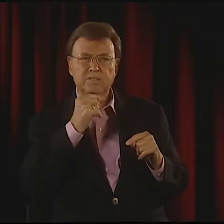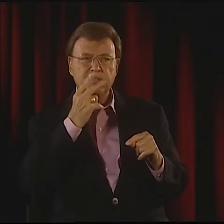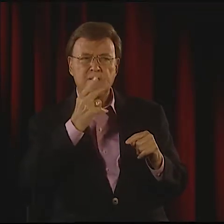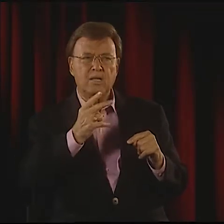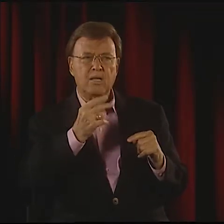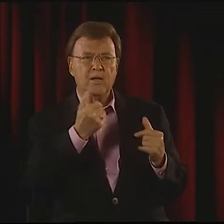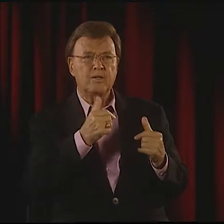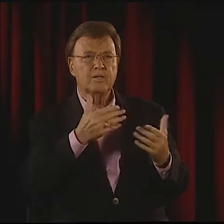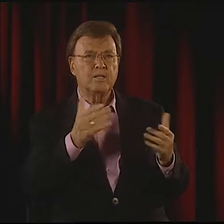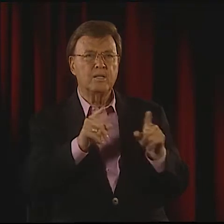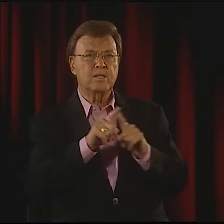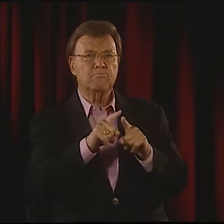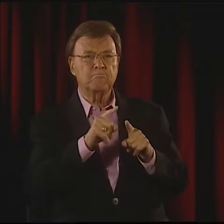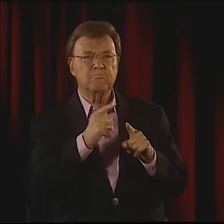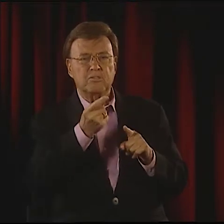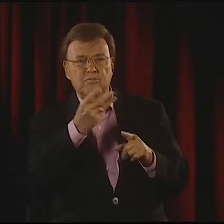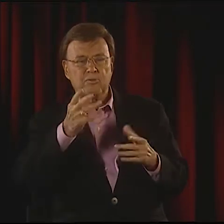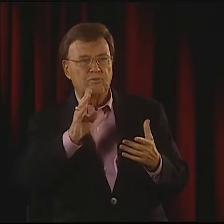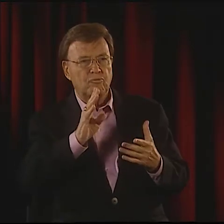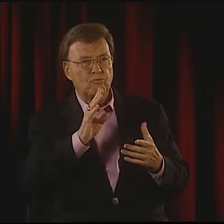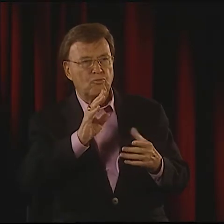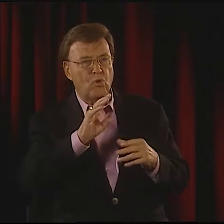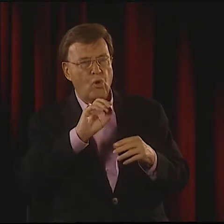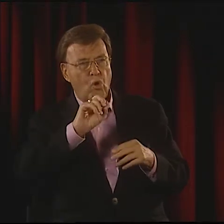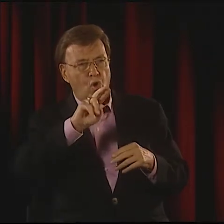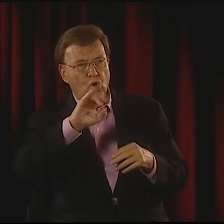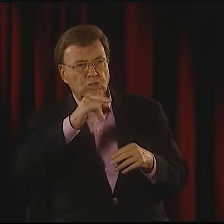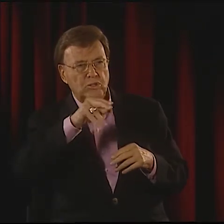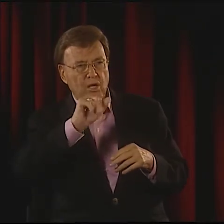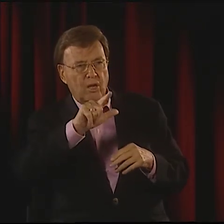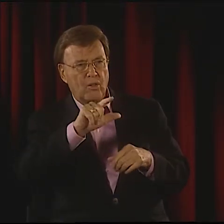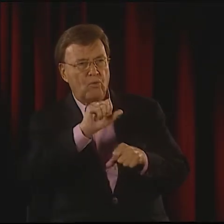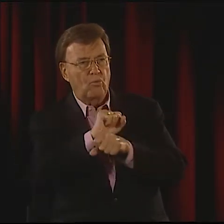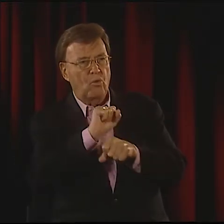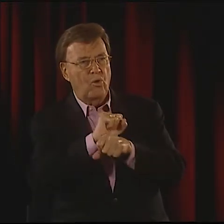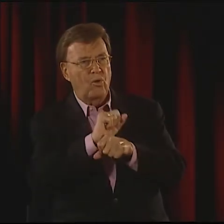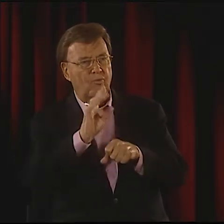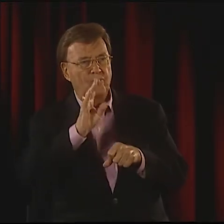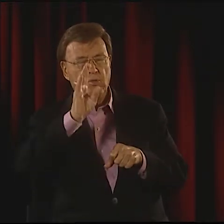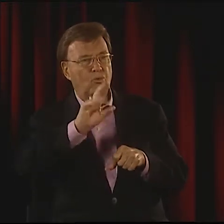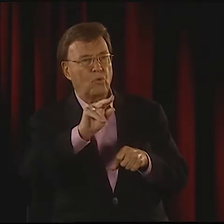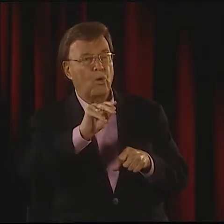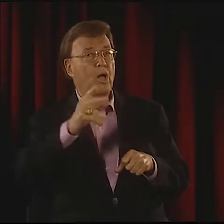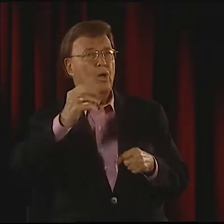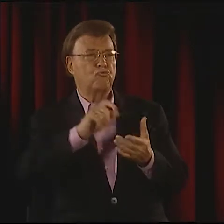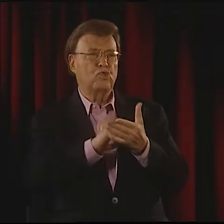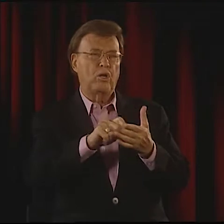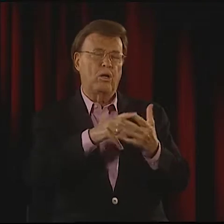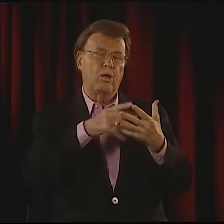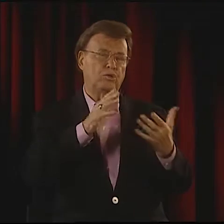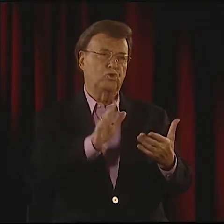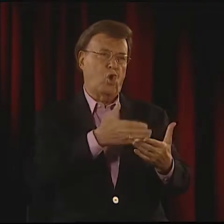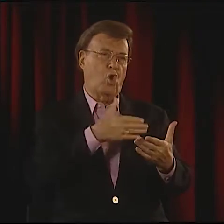THAT WAS NOT THE ONLY THING THAT I KNOW OF HE DID ALONG THOSE LINES. HE DOES A LOT OF GOOD PLAYING WITH SIGN,